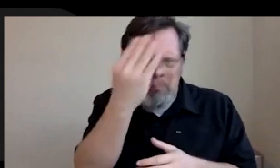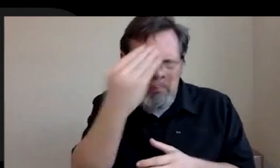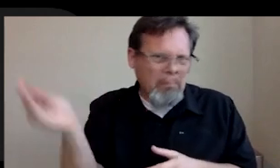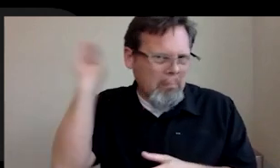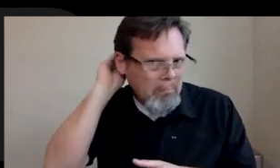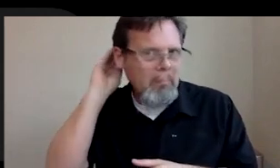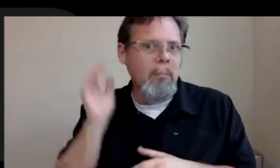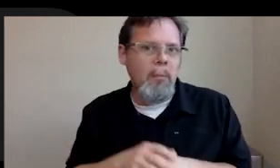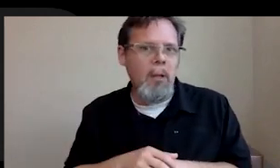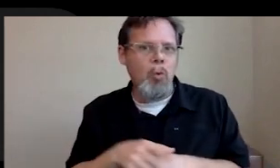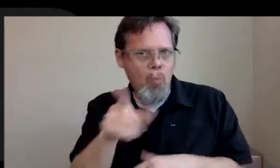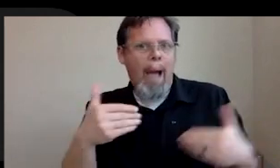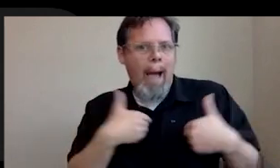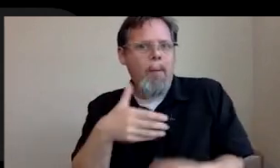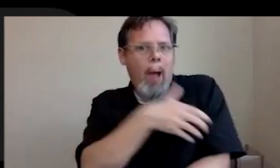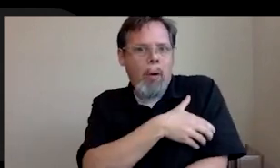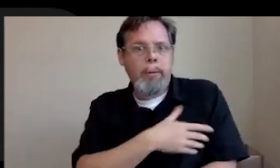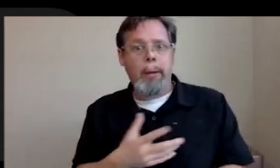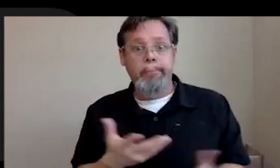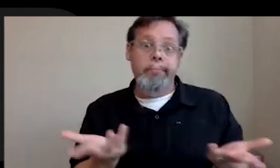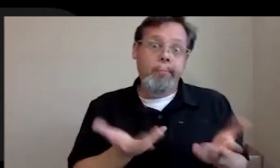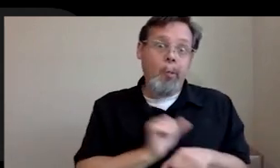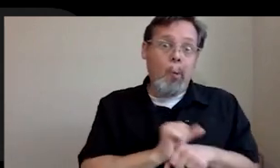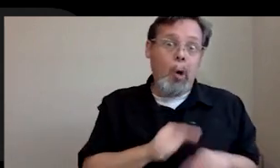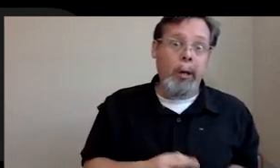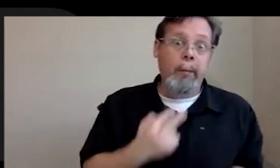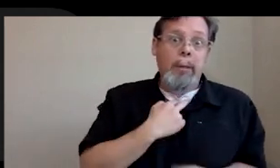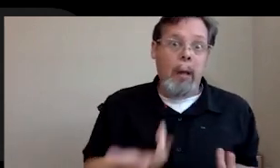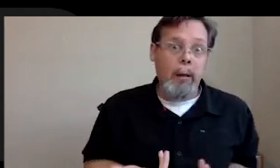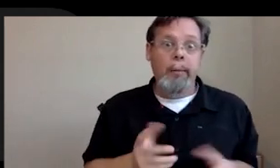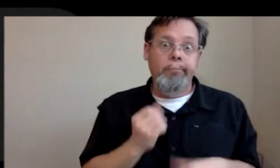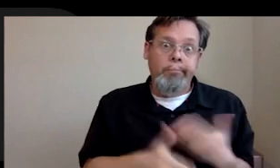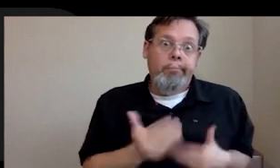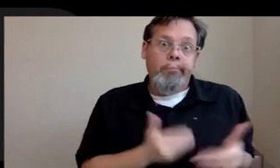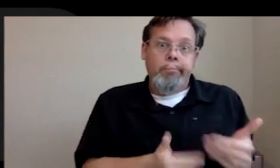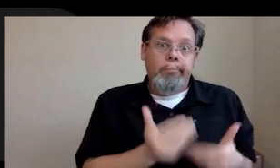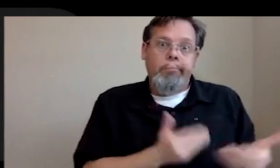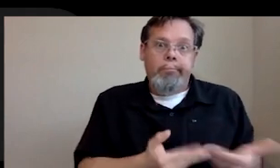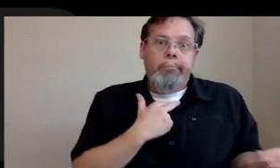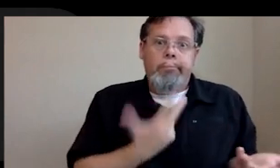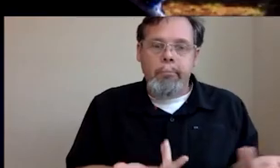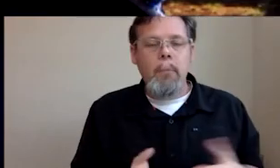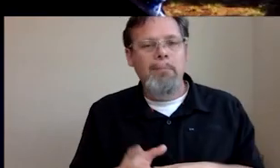just think that here's where I work and I'm stuck here and we're crunching and that's it. You don't have to accept that. And it's one of those things